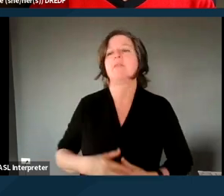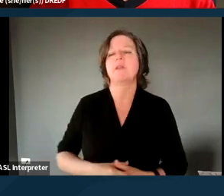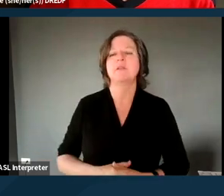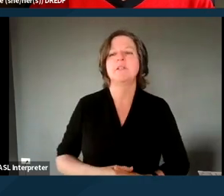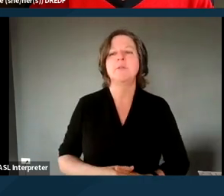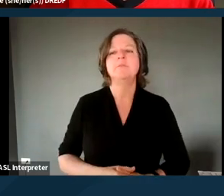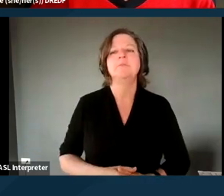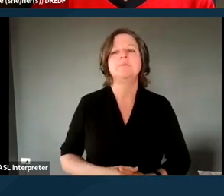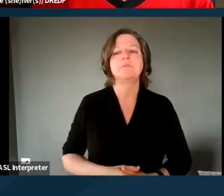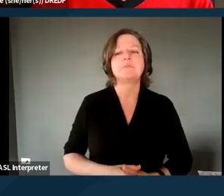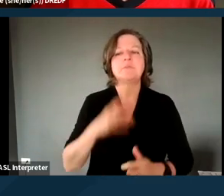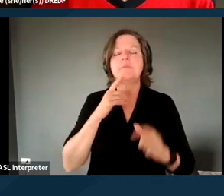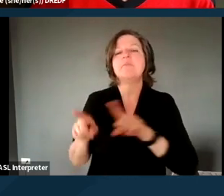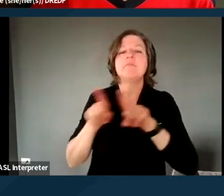There's also some interaction between